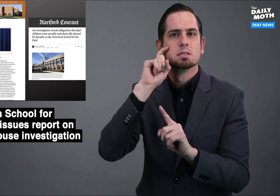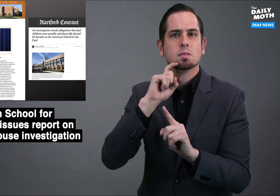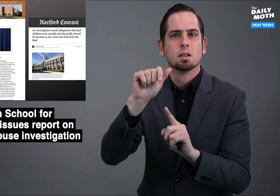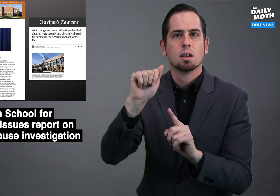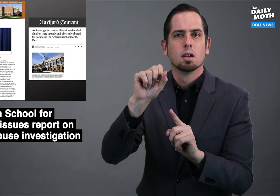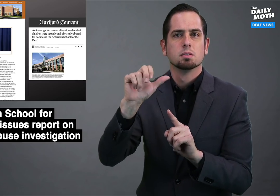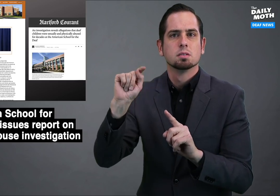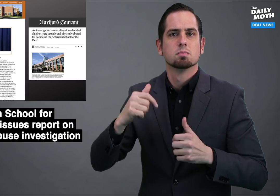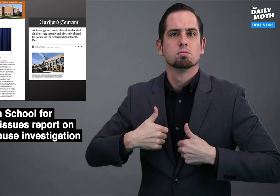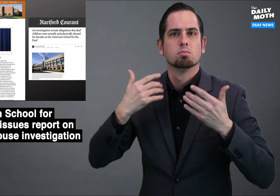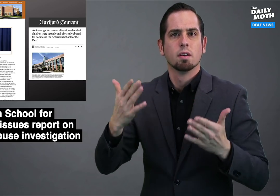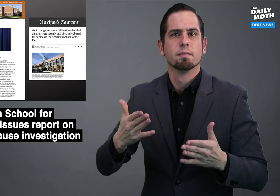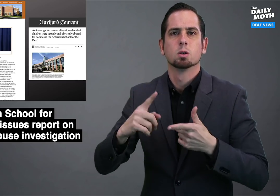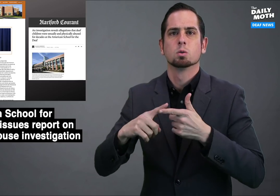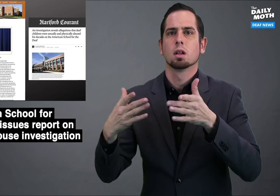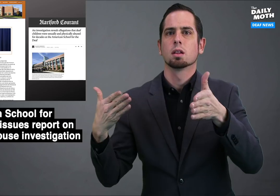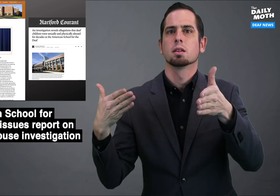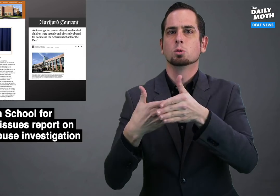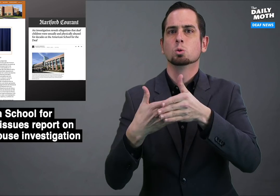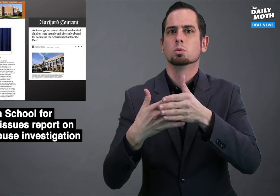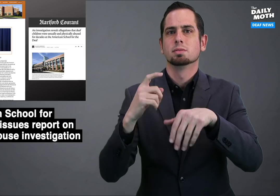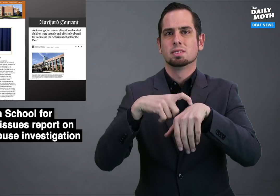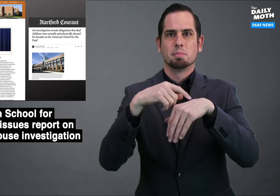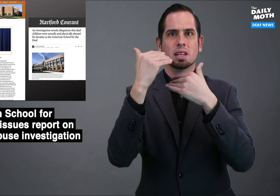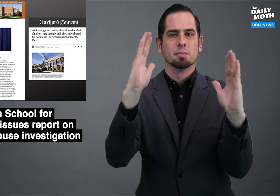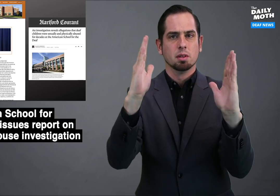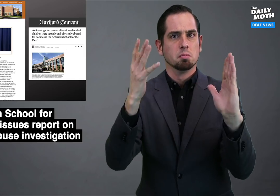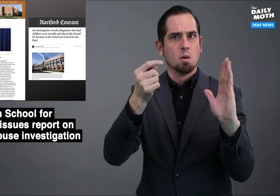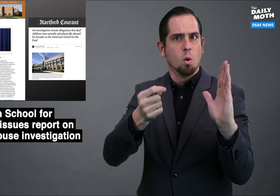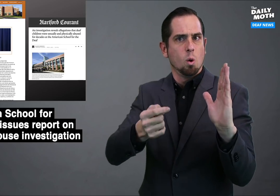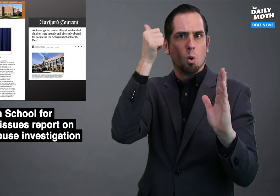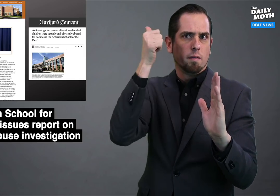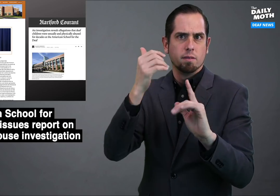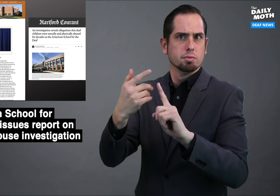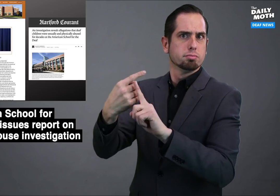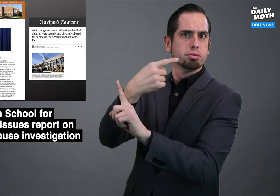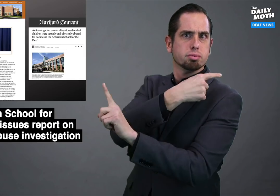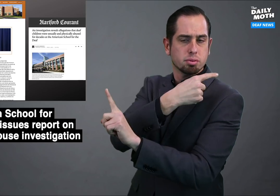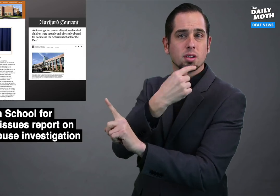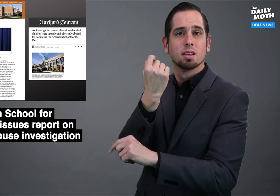sexual assault survivors to bring lawsuits,